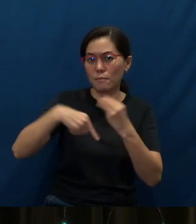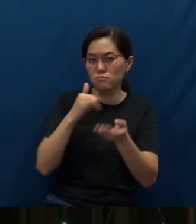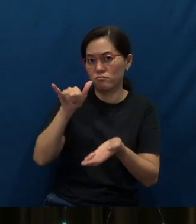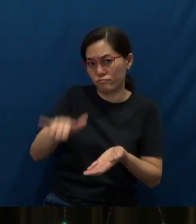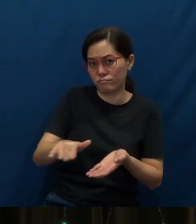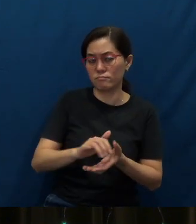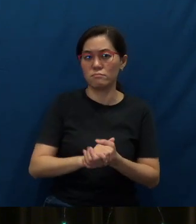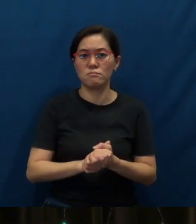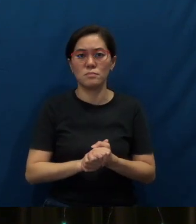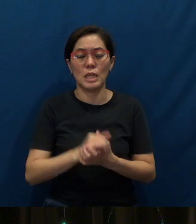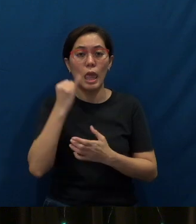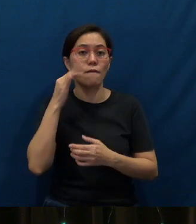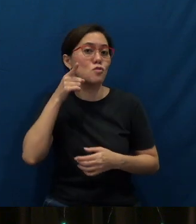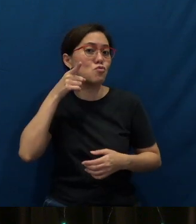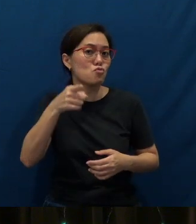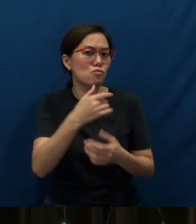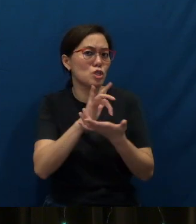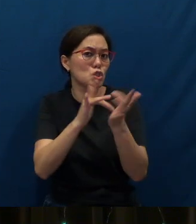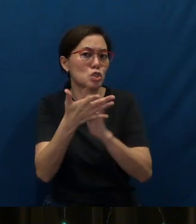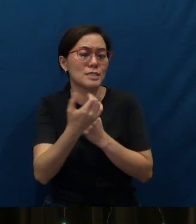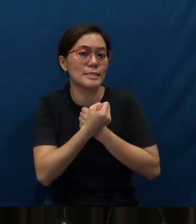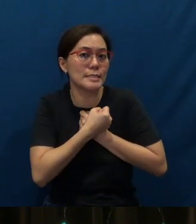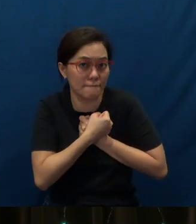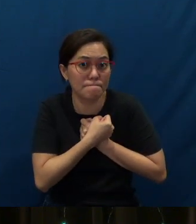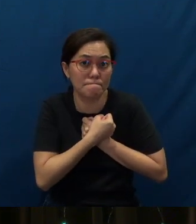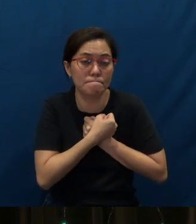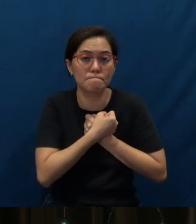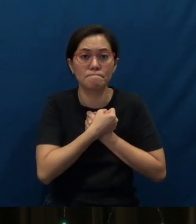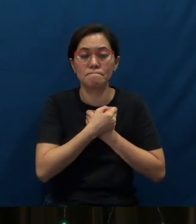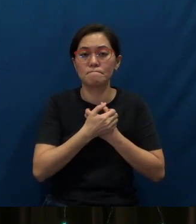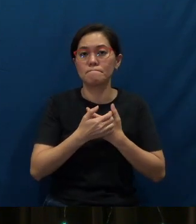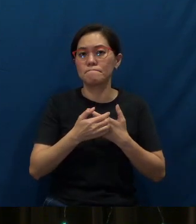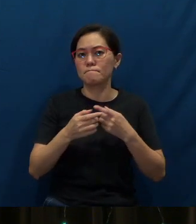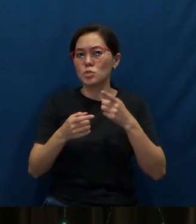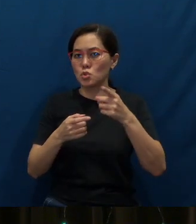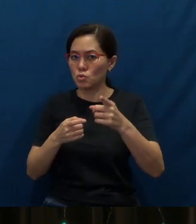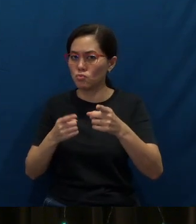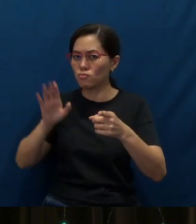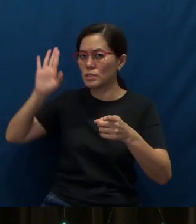that if you love Jesus, you will keep His commandments.